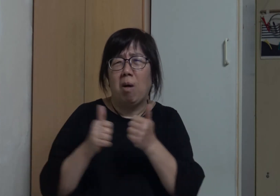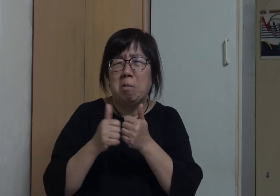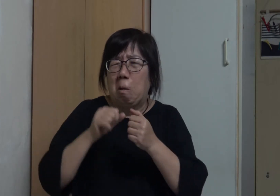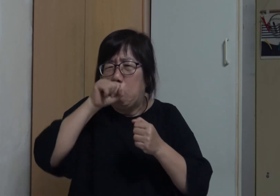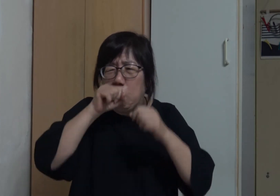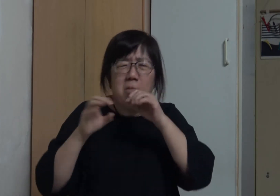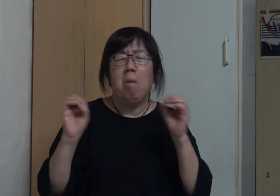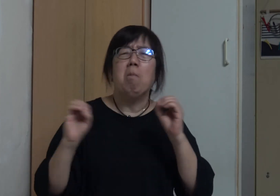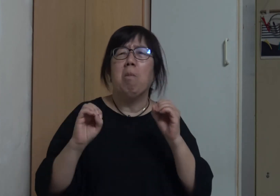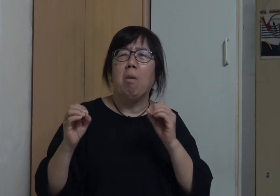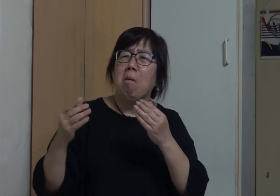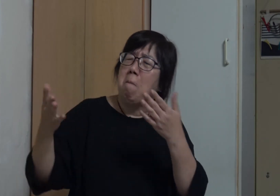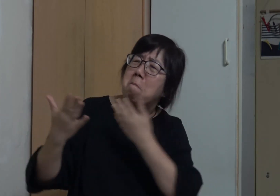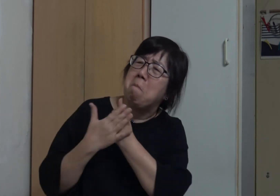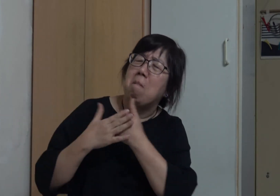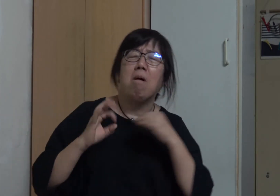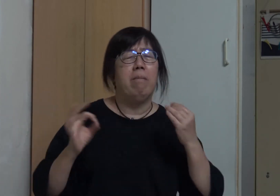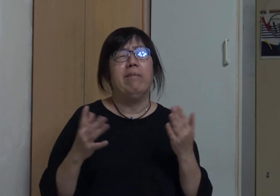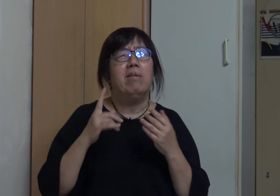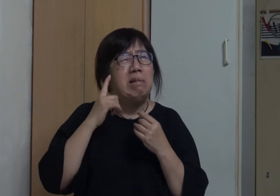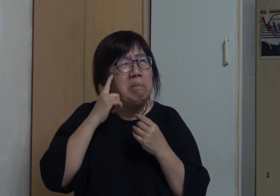I had no friends, so no one could help me